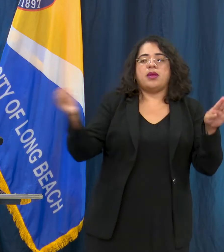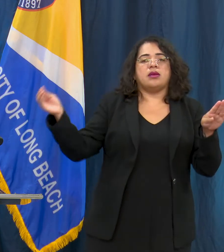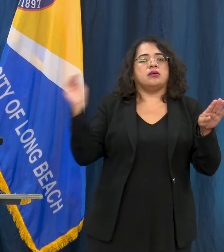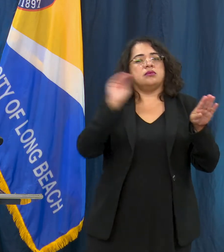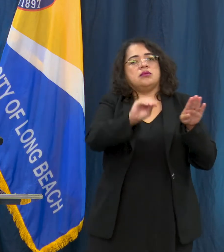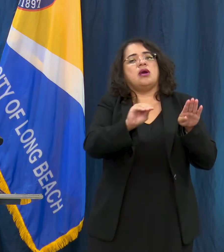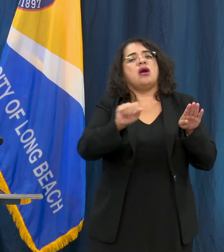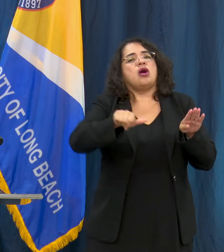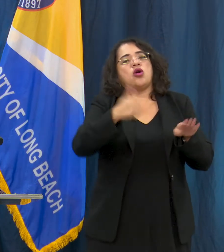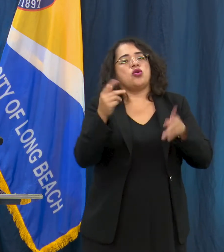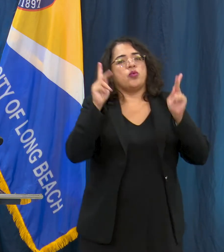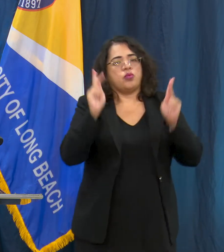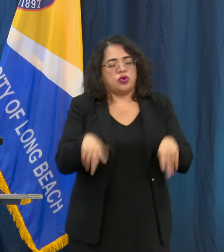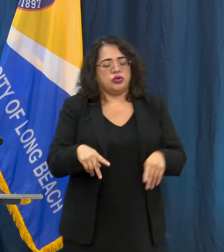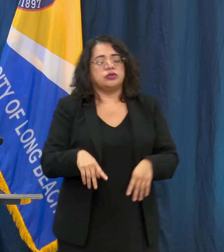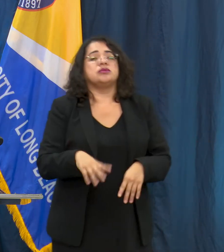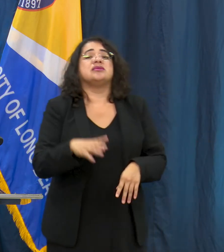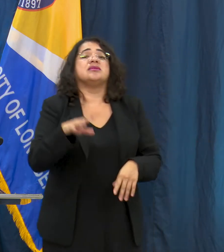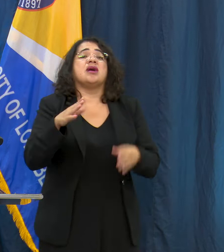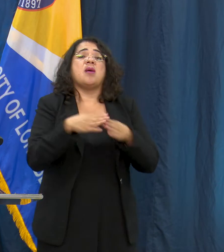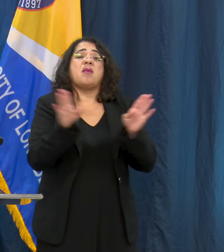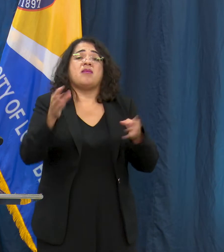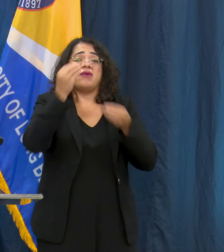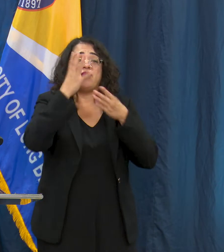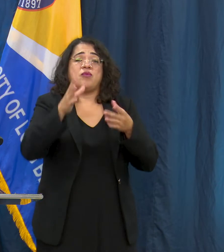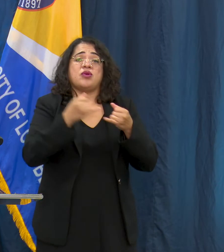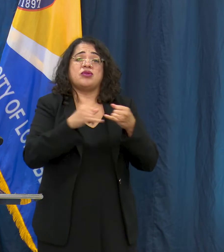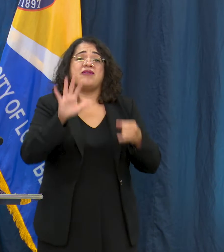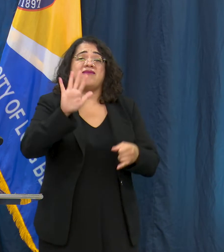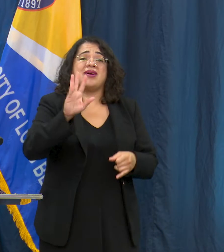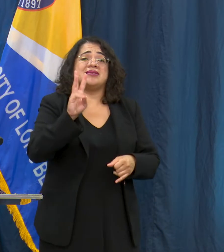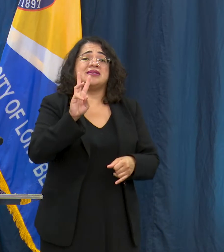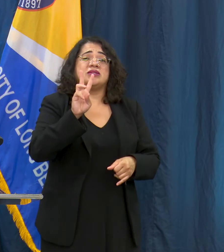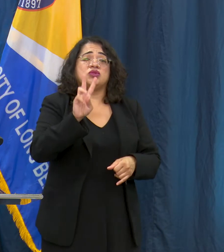contact us through the public health info line at 562-57- INFO otherwise